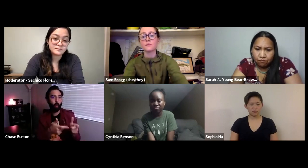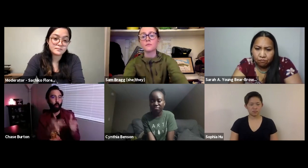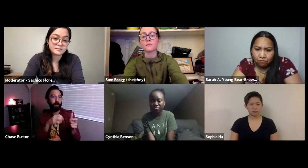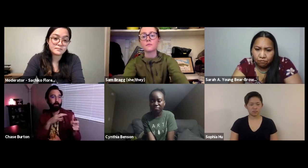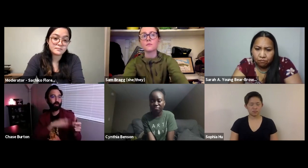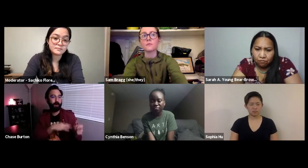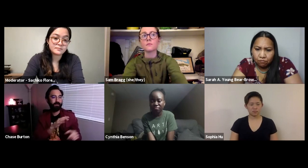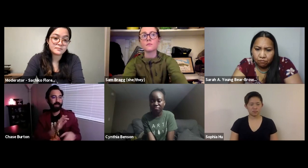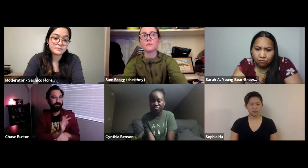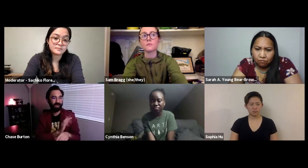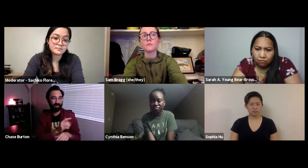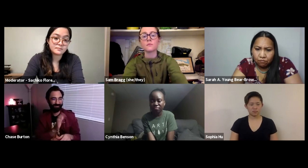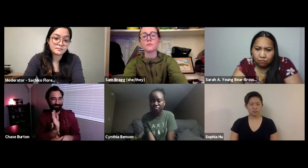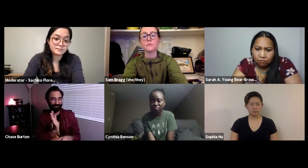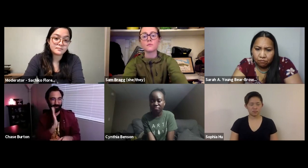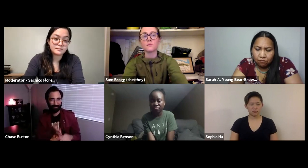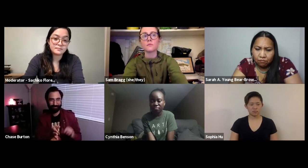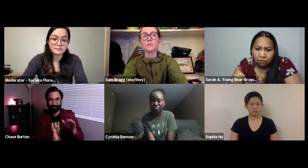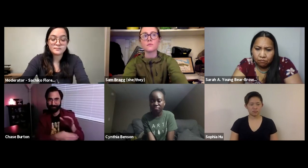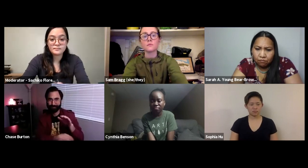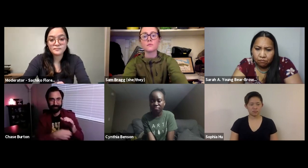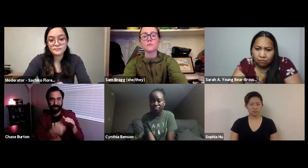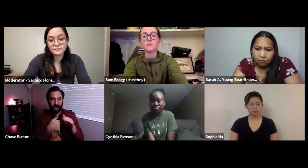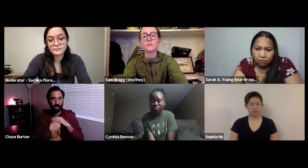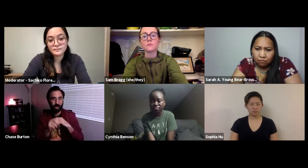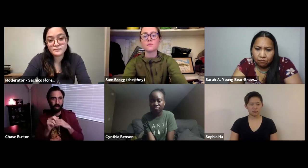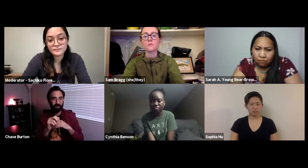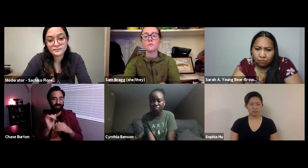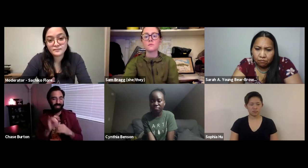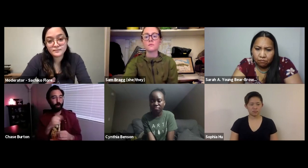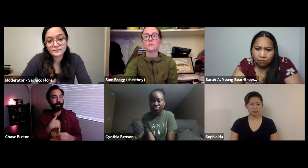about what they saw. Films with stories will have an impact in